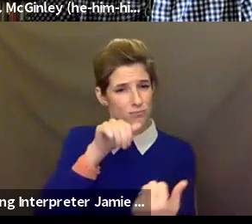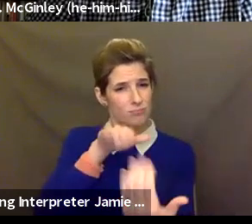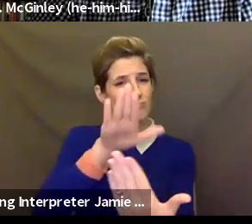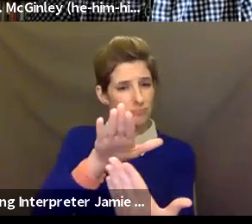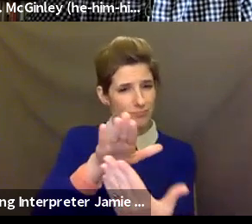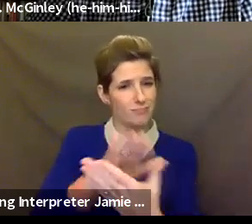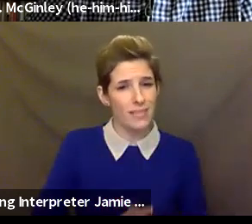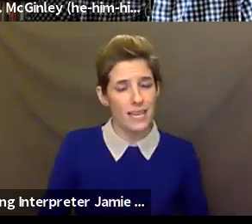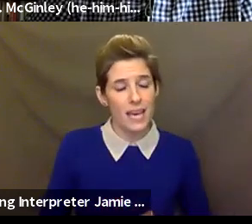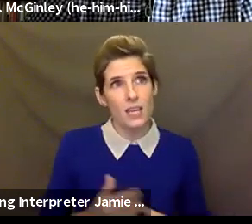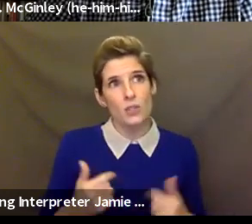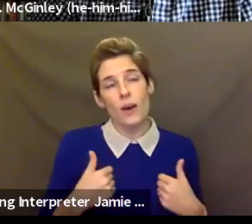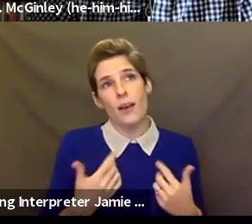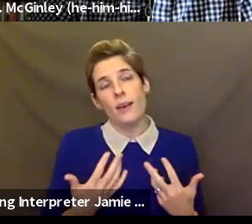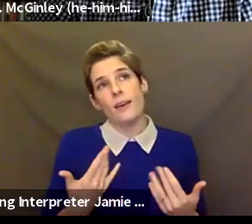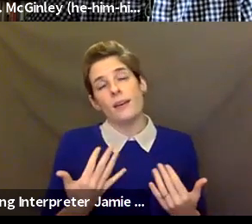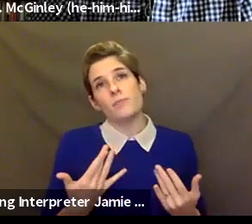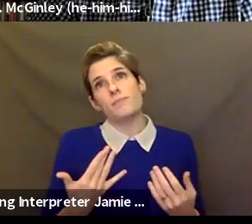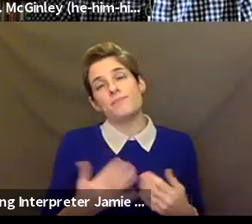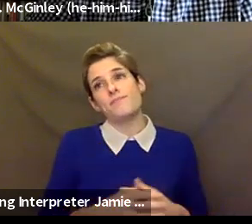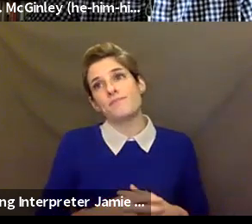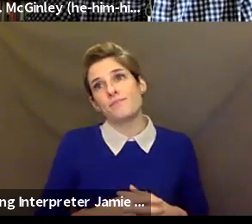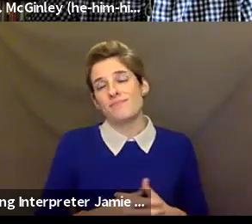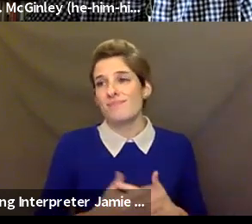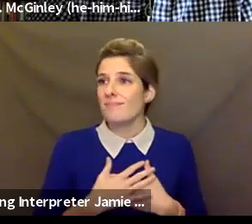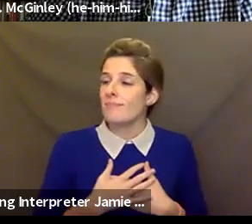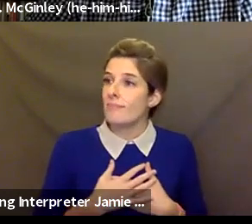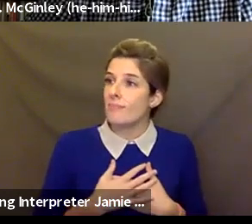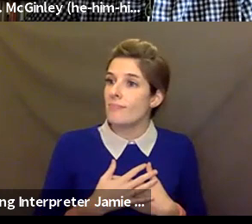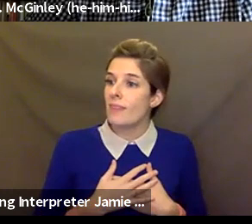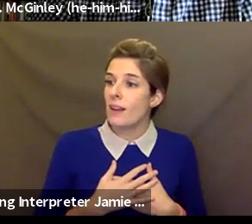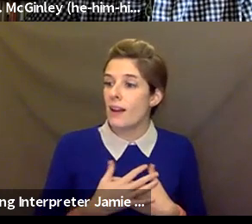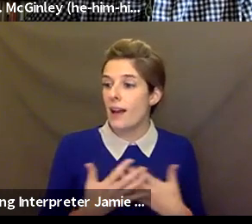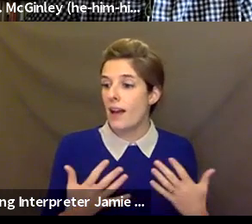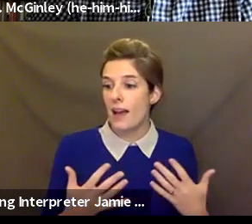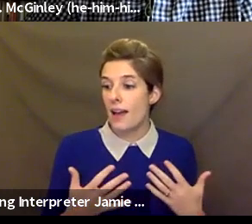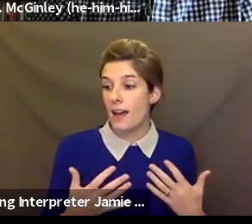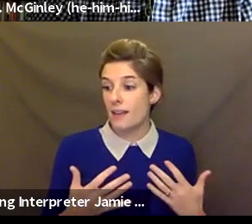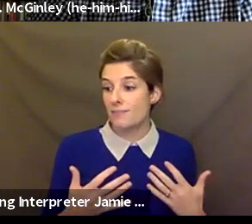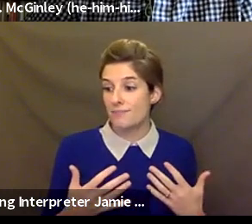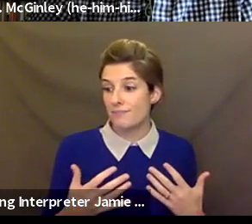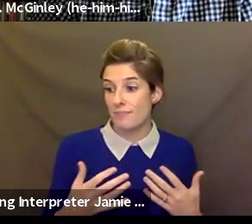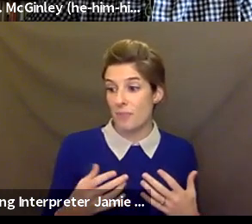Yeah, I guess, I don't exactly know how it's all going to shake